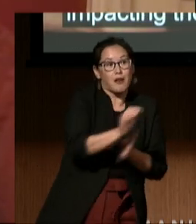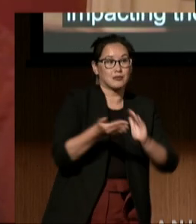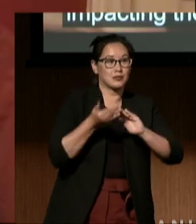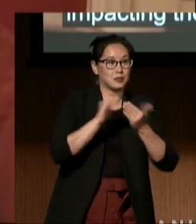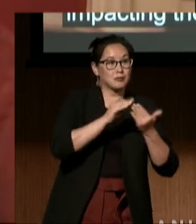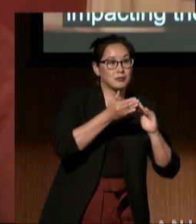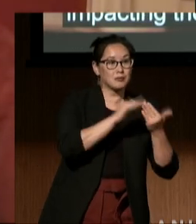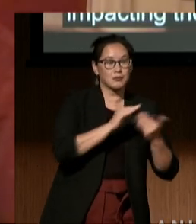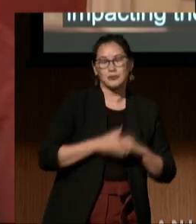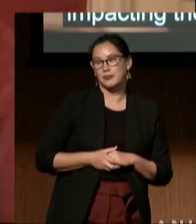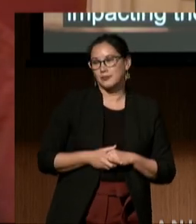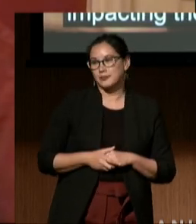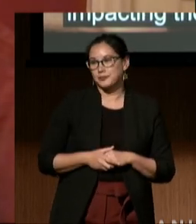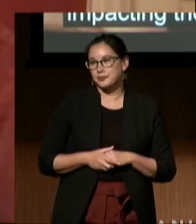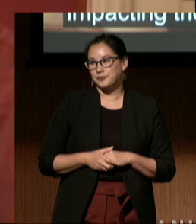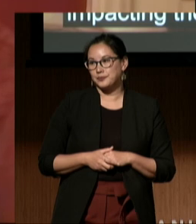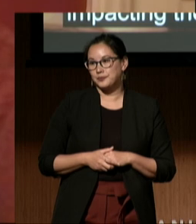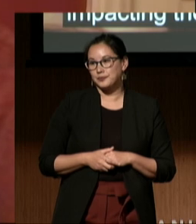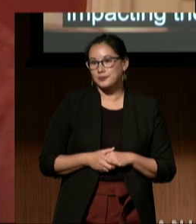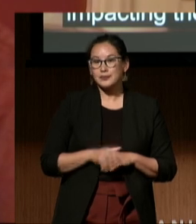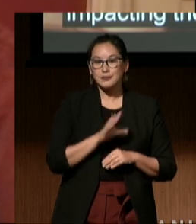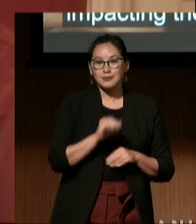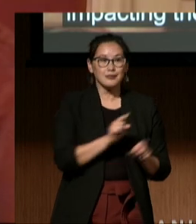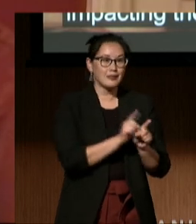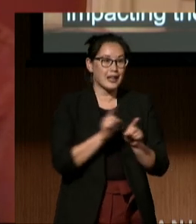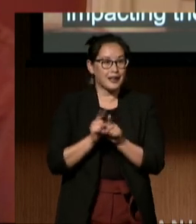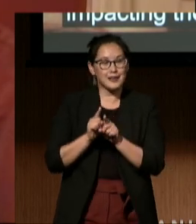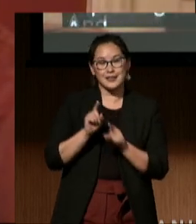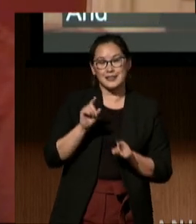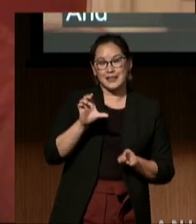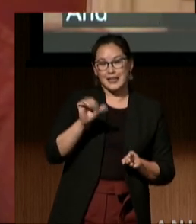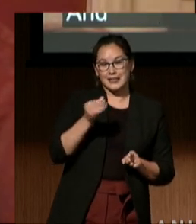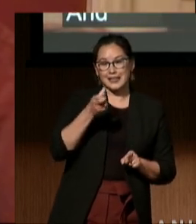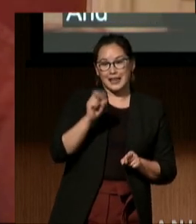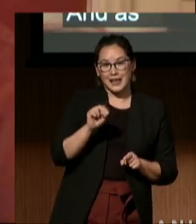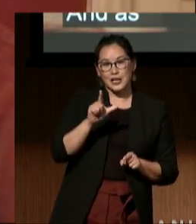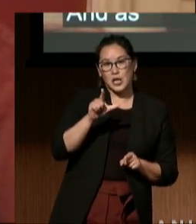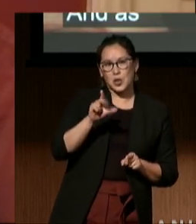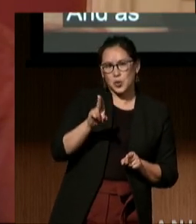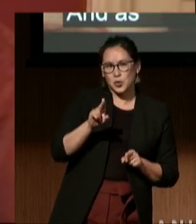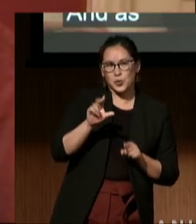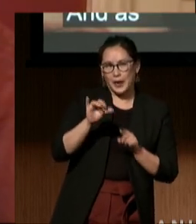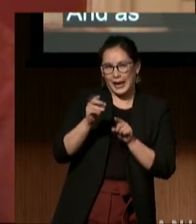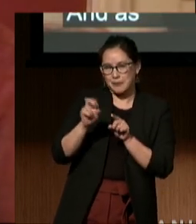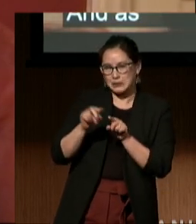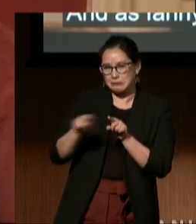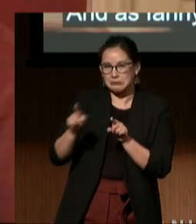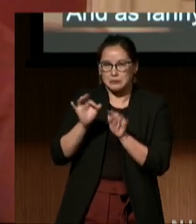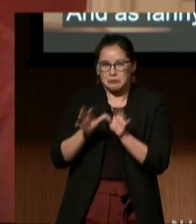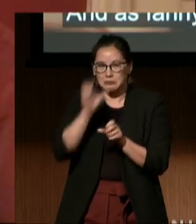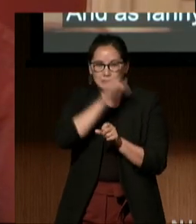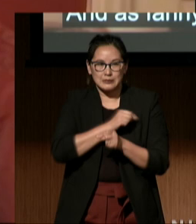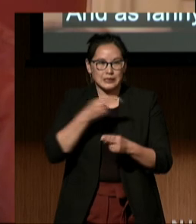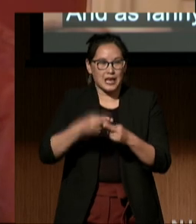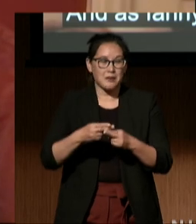And as Fannie Lou Hamer said, "I am sick and tired of being sick and tired."